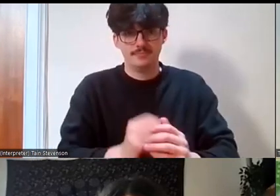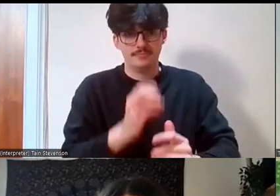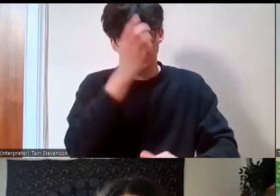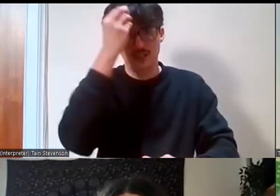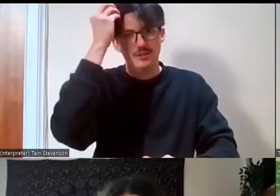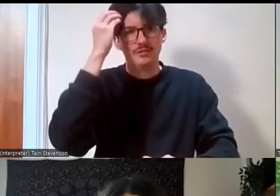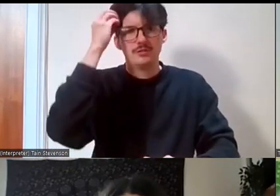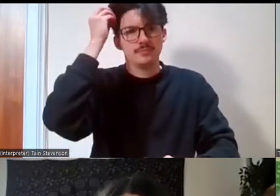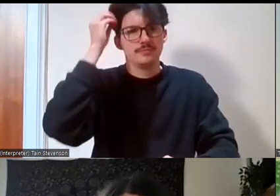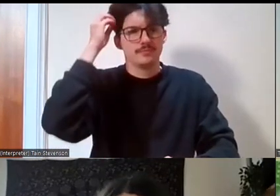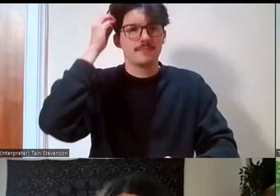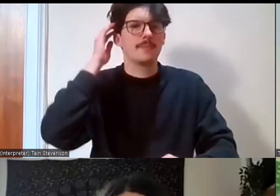Yeah, I agree, sorry.